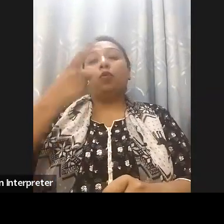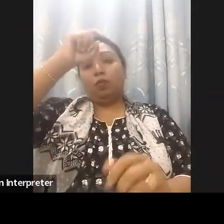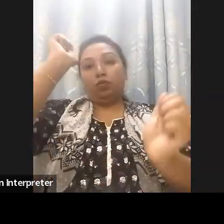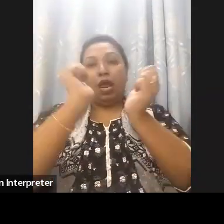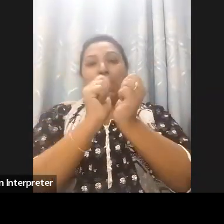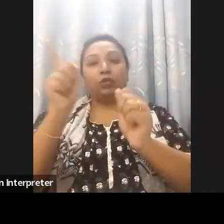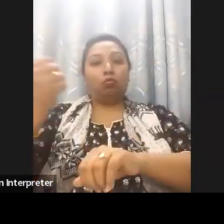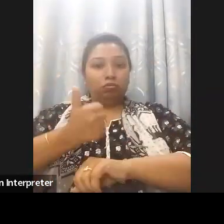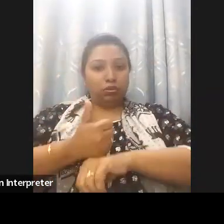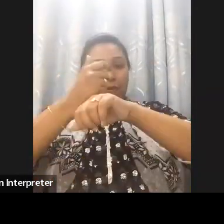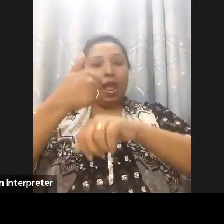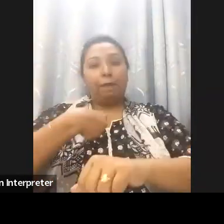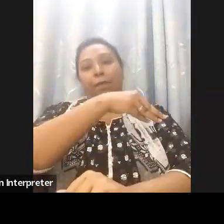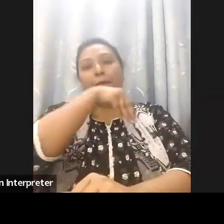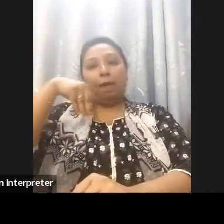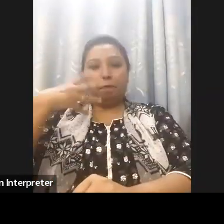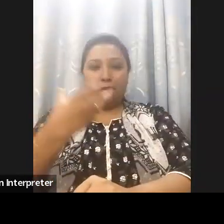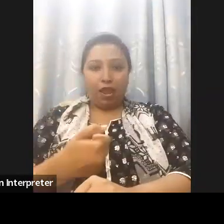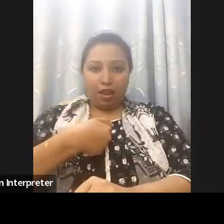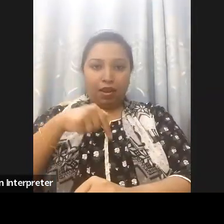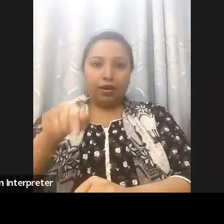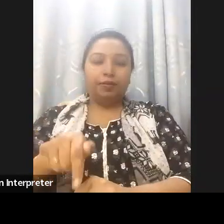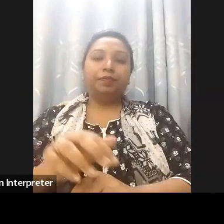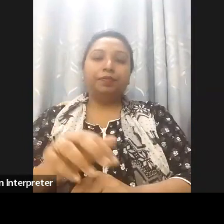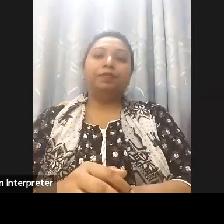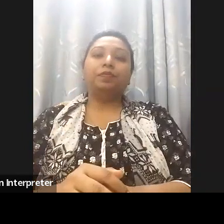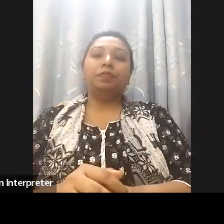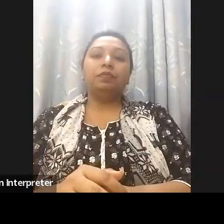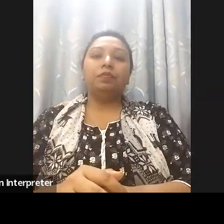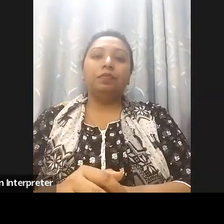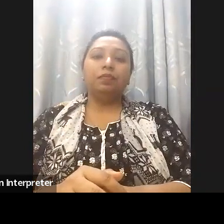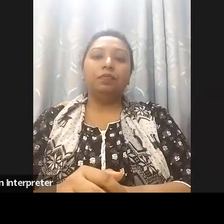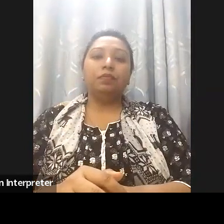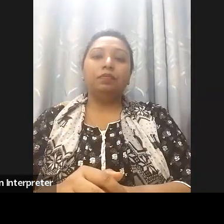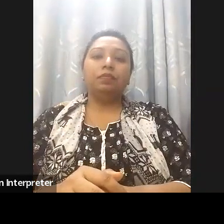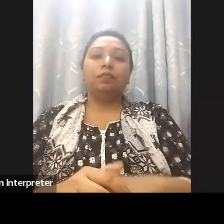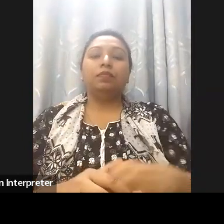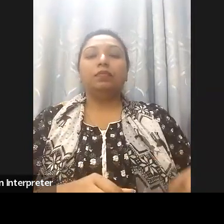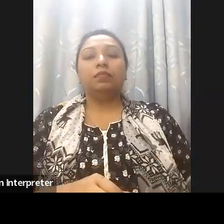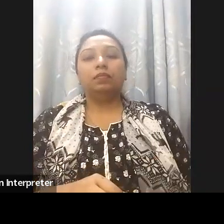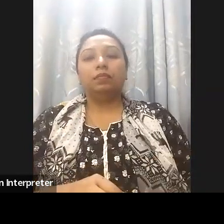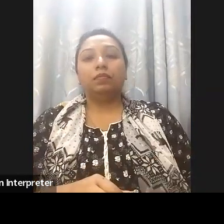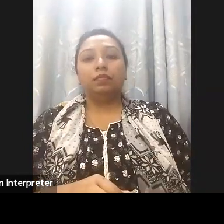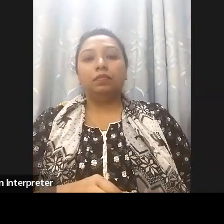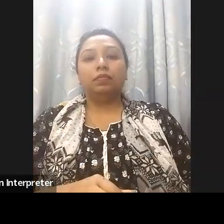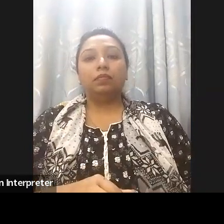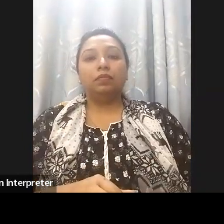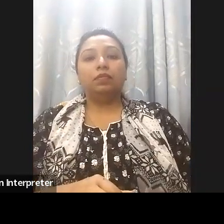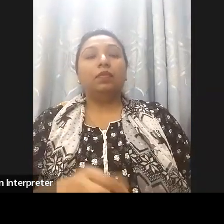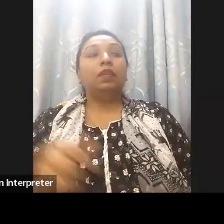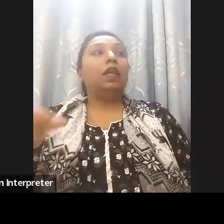the cabinet and several permanent secretaries so inclusion is the cornerstone of of what